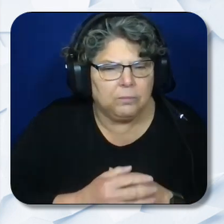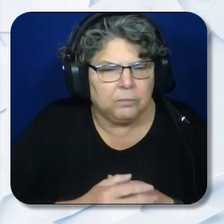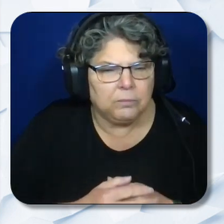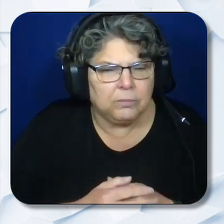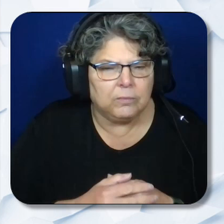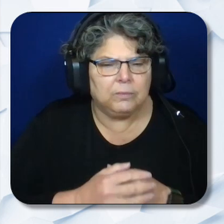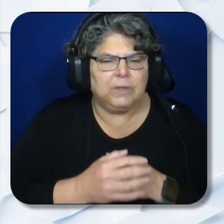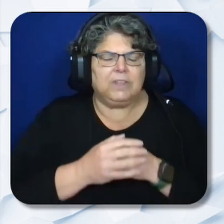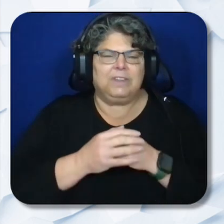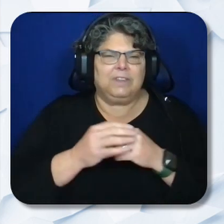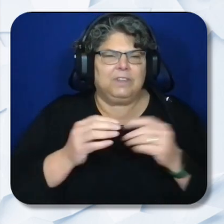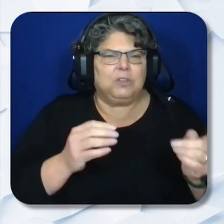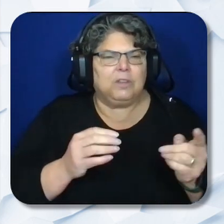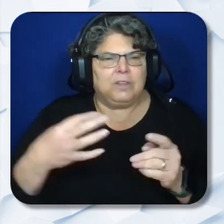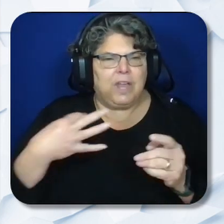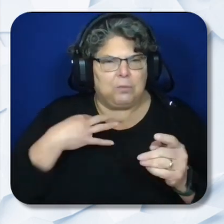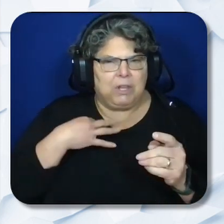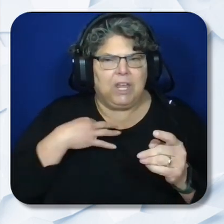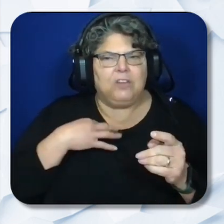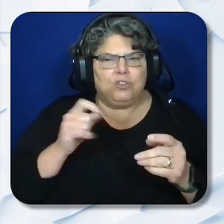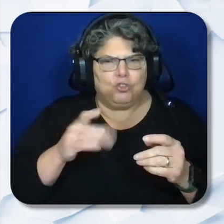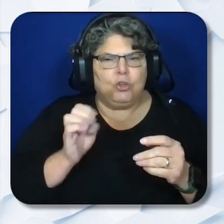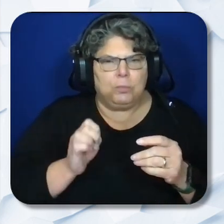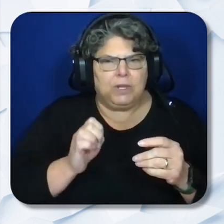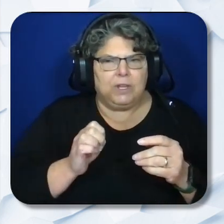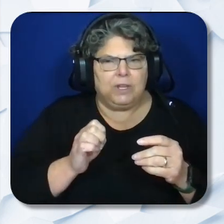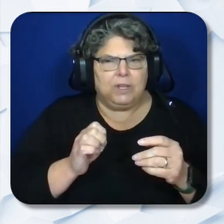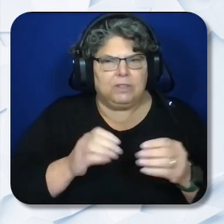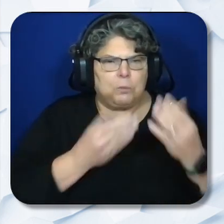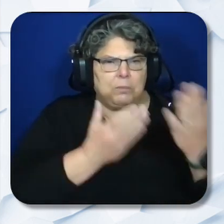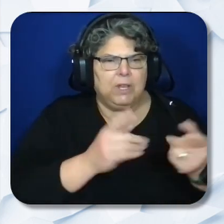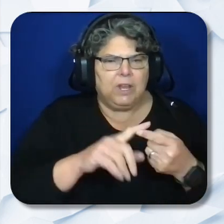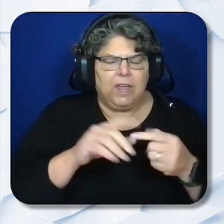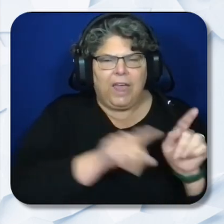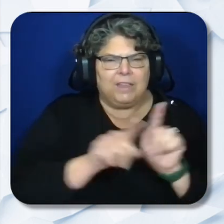via email the application narrative should be submitted as a Pdf file. The PDF document